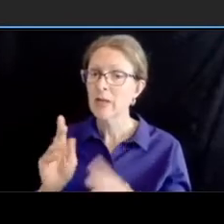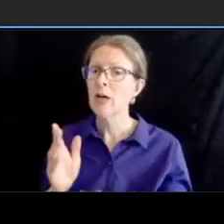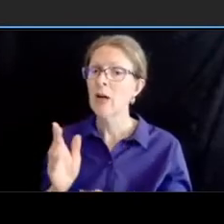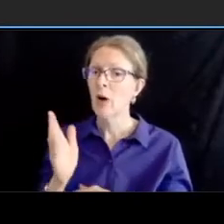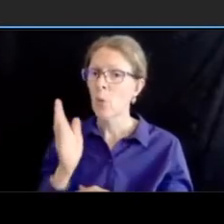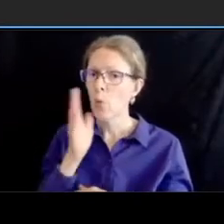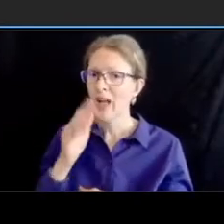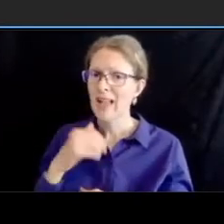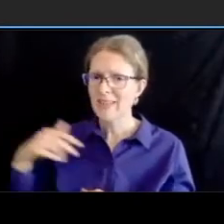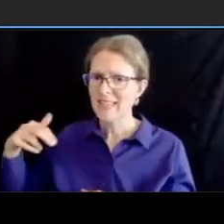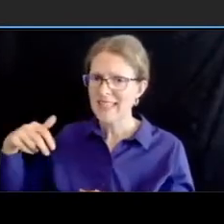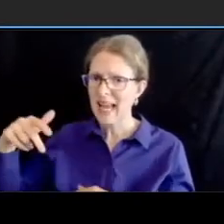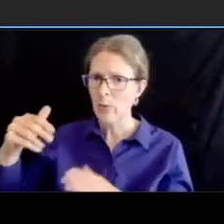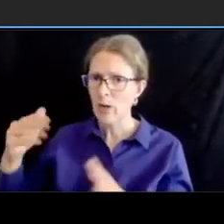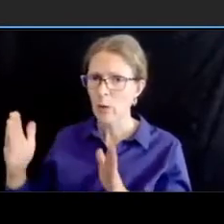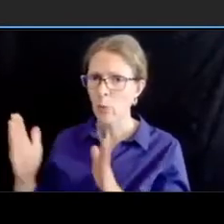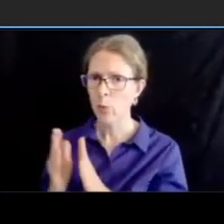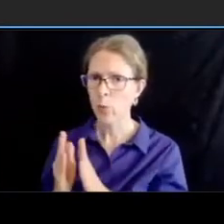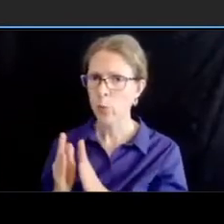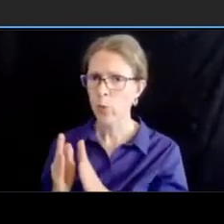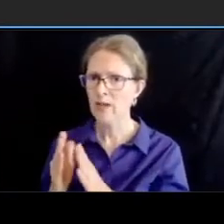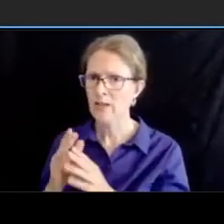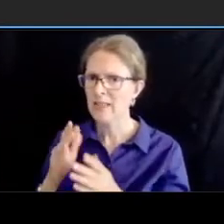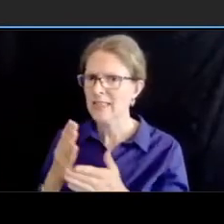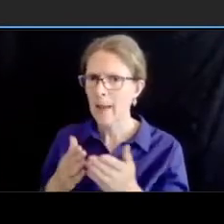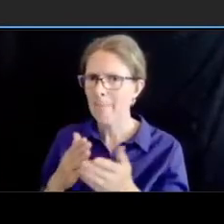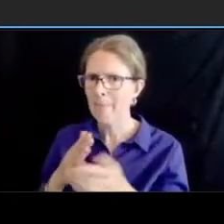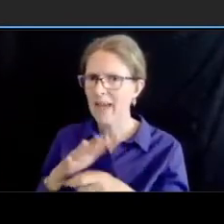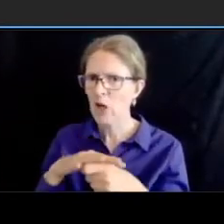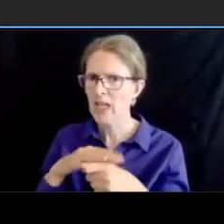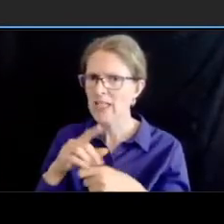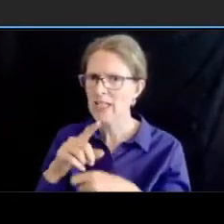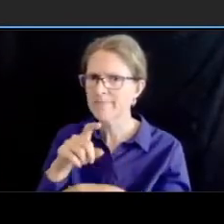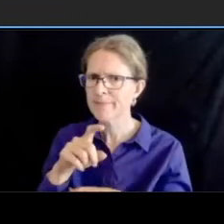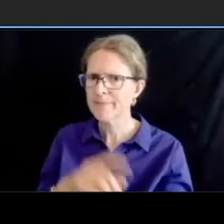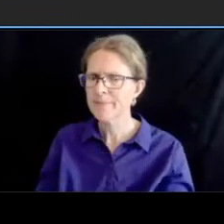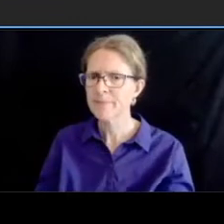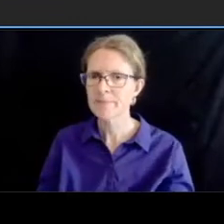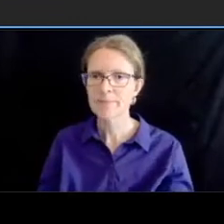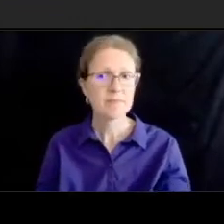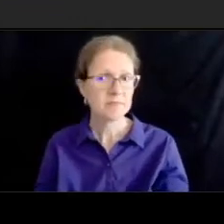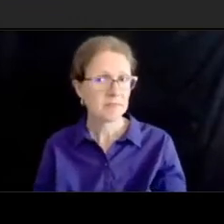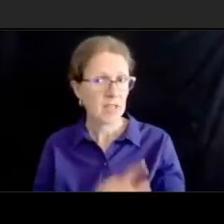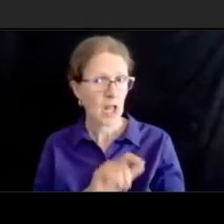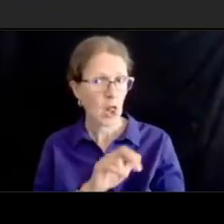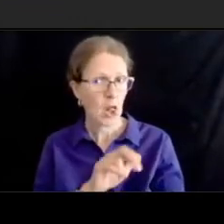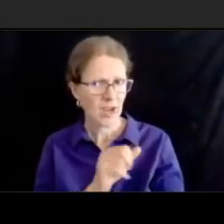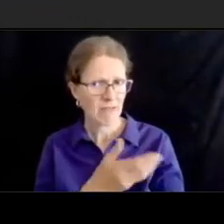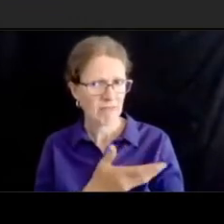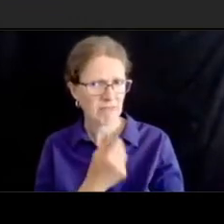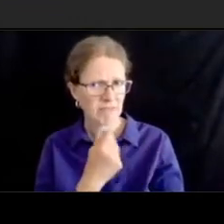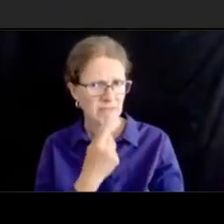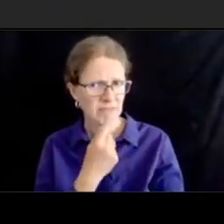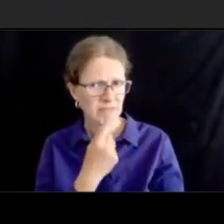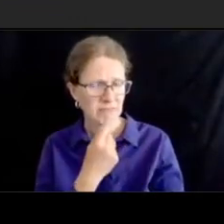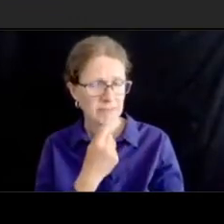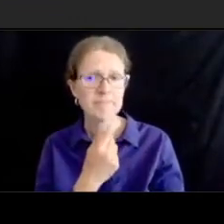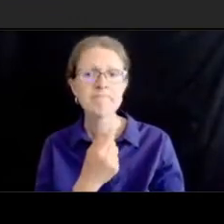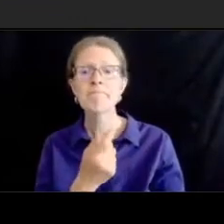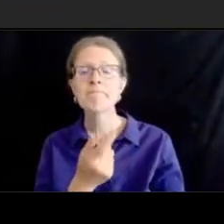lara can you answer that um i i imagine that there could be some sort of iteration that looks at that